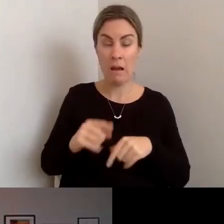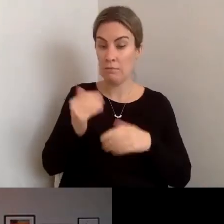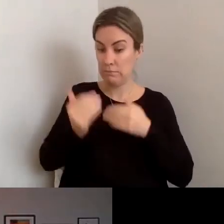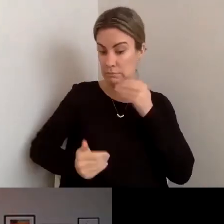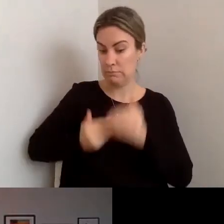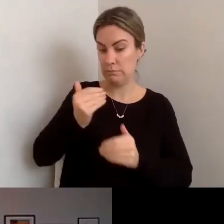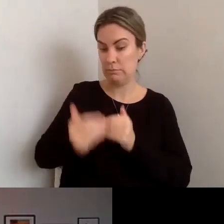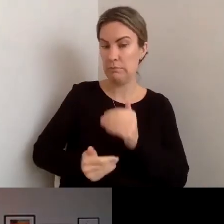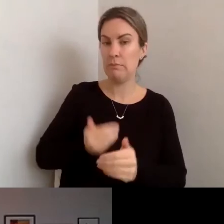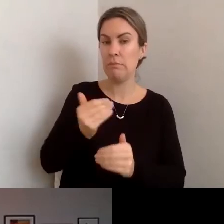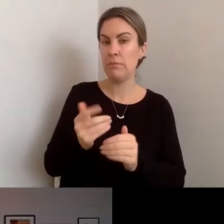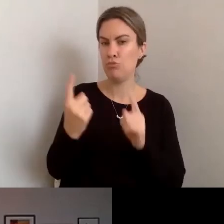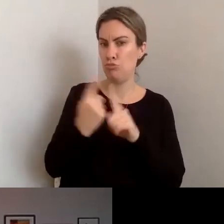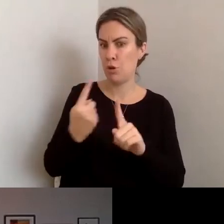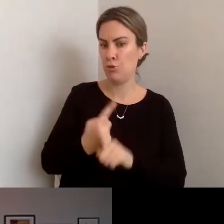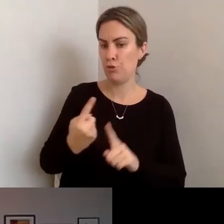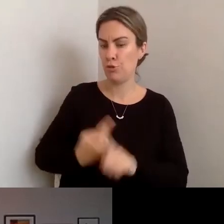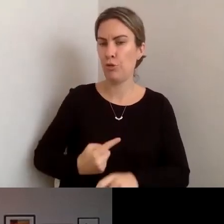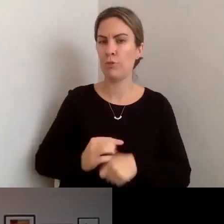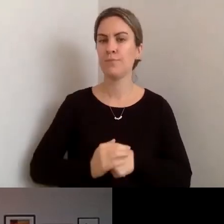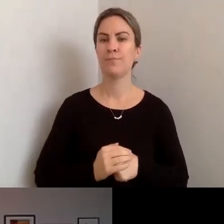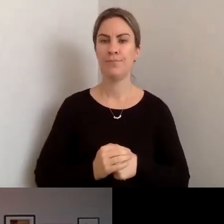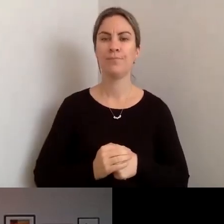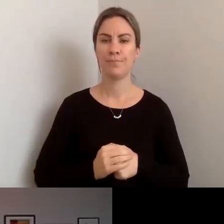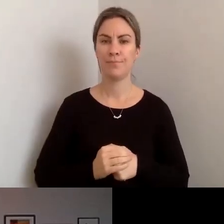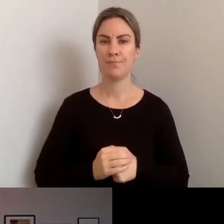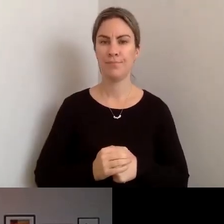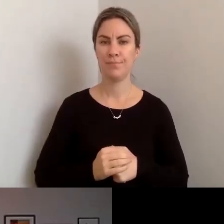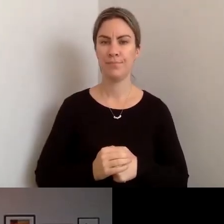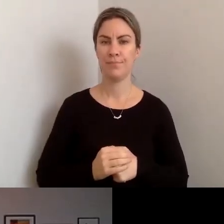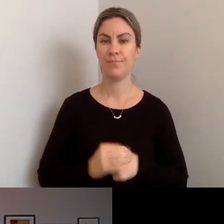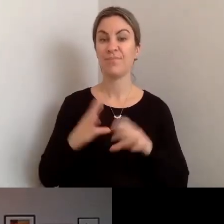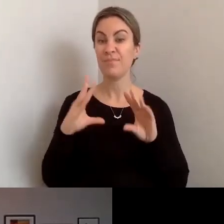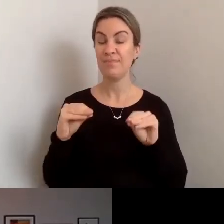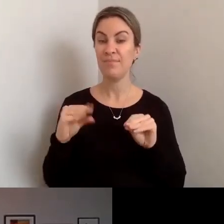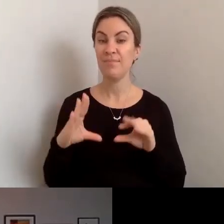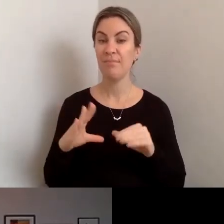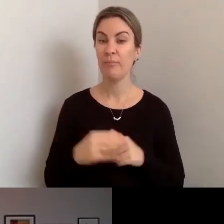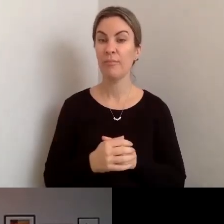changes, and then just have a bit of a play.